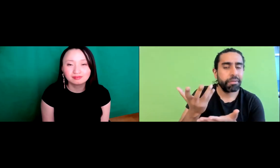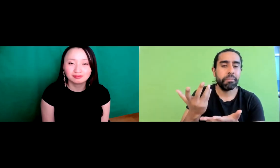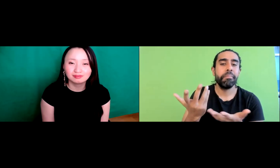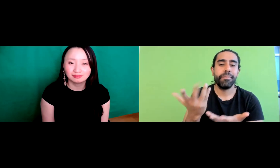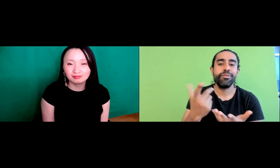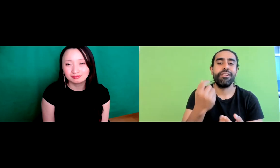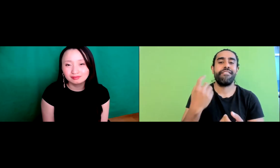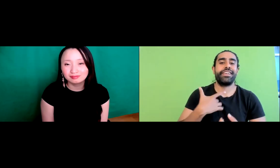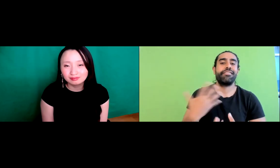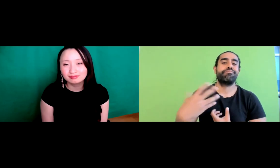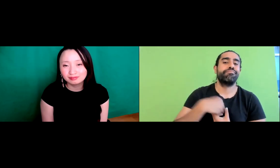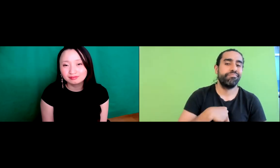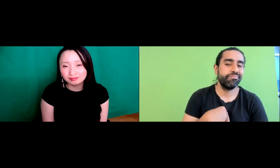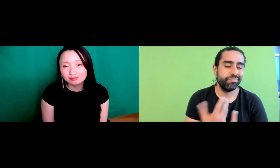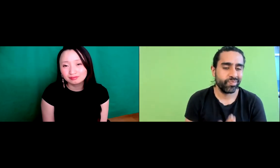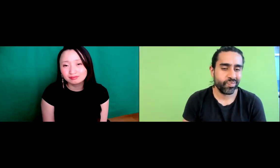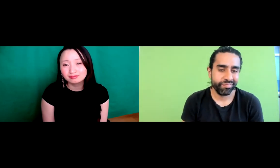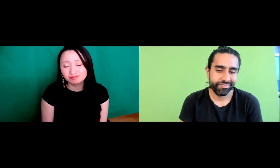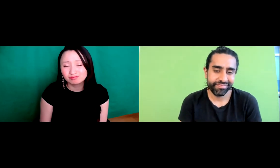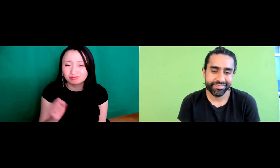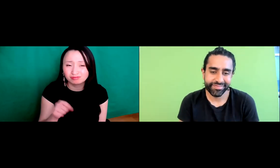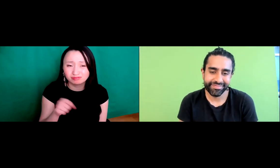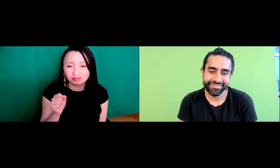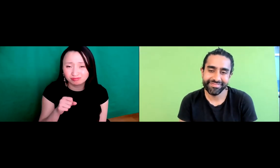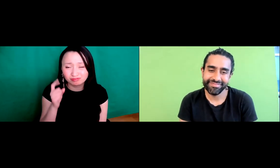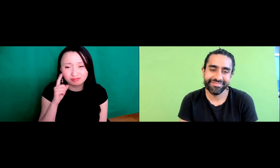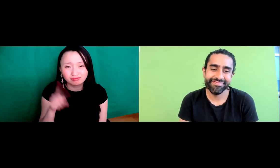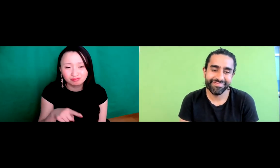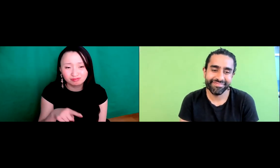what they're saying so maybe just getting more involved will make